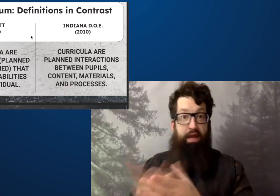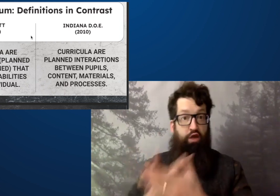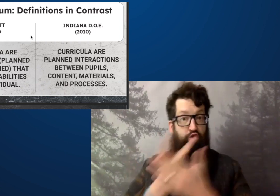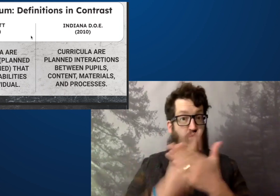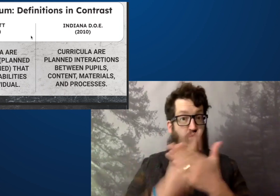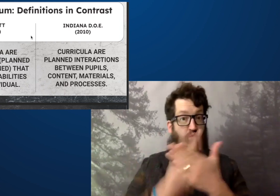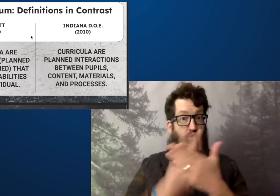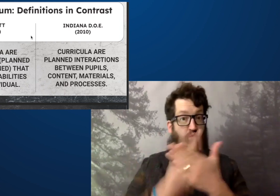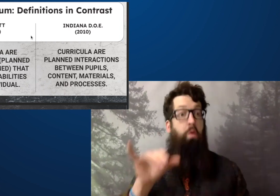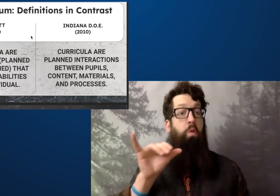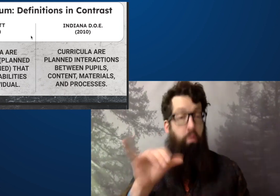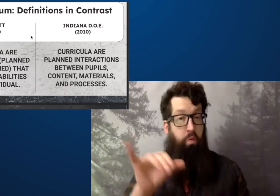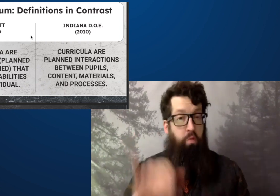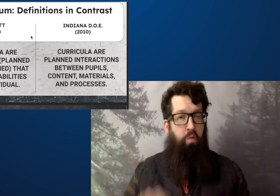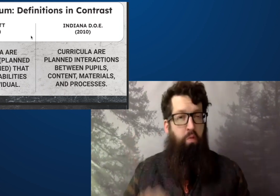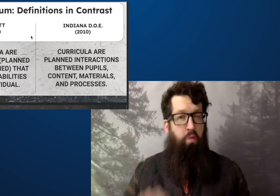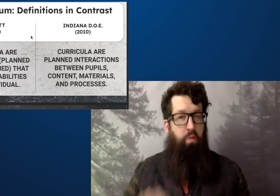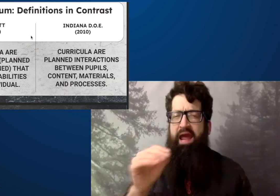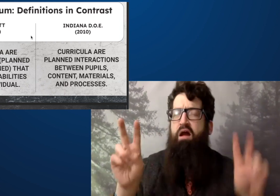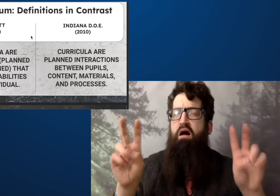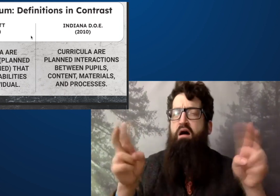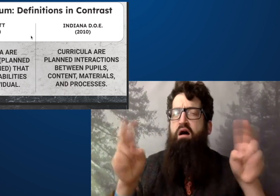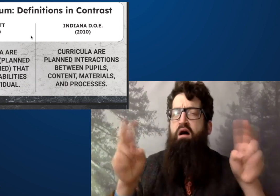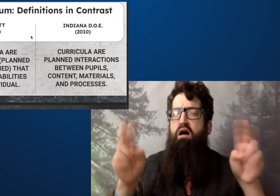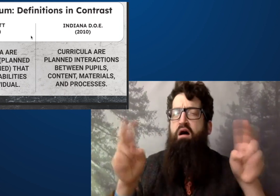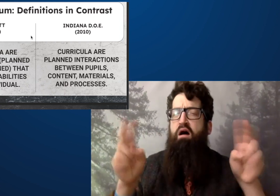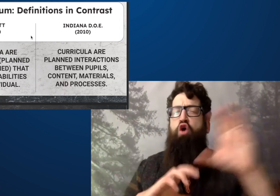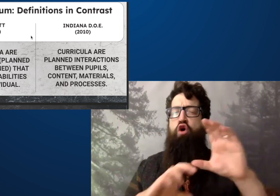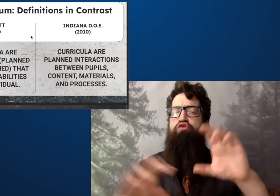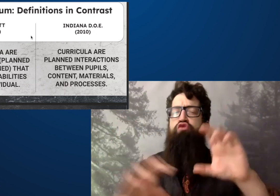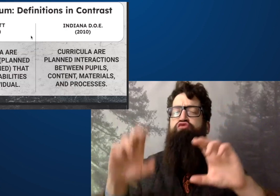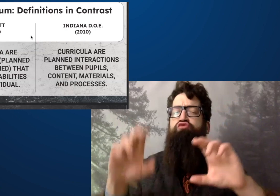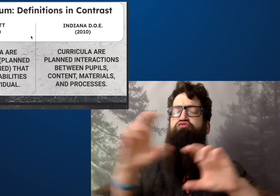So it says planned or unplanned,